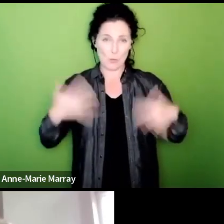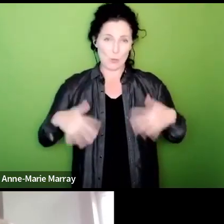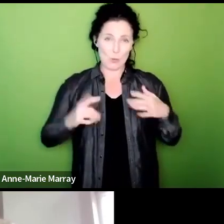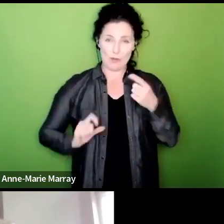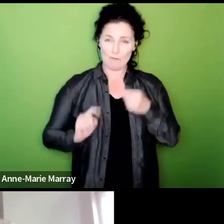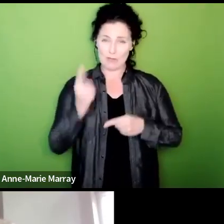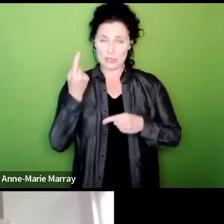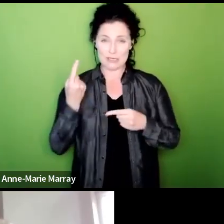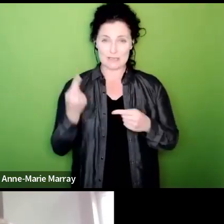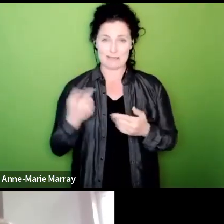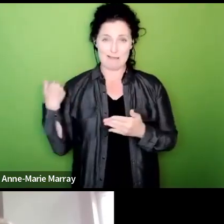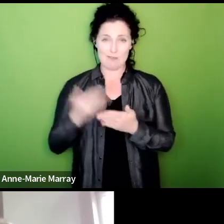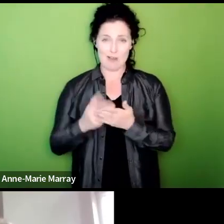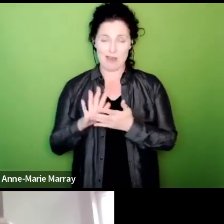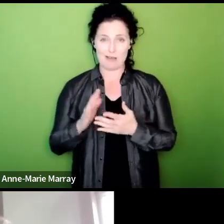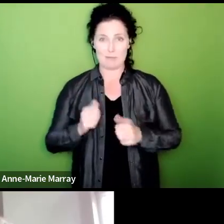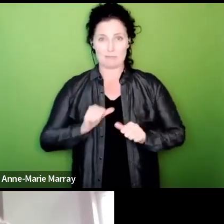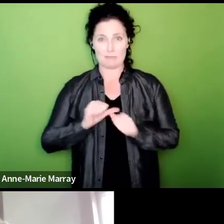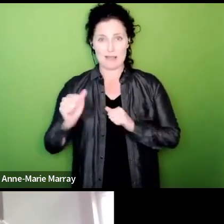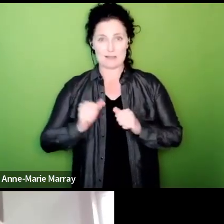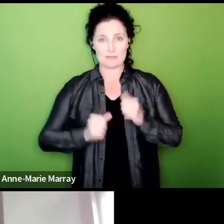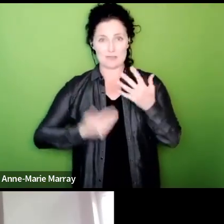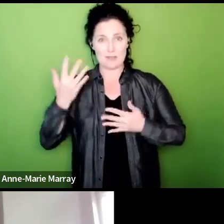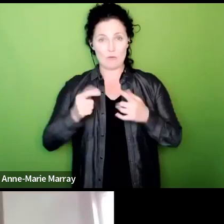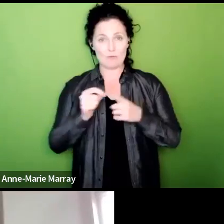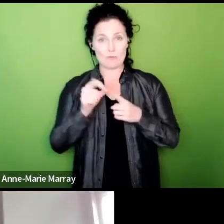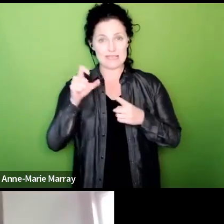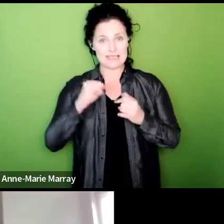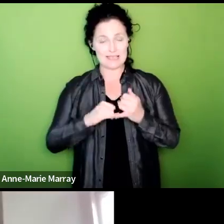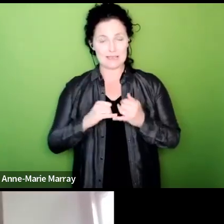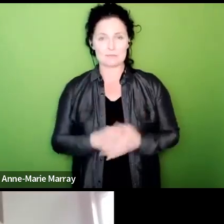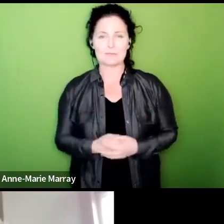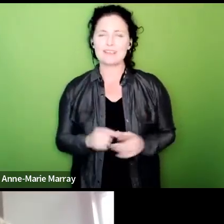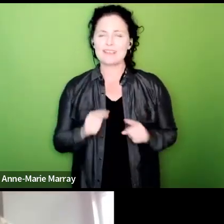few shout out shout outs which I think are a good way of getting into the detail of what's